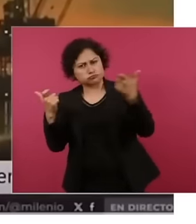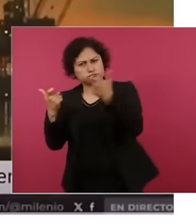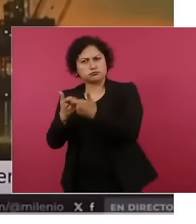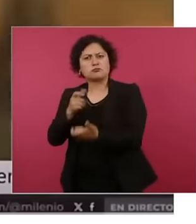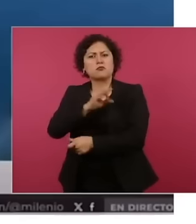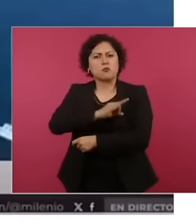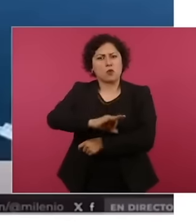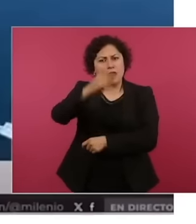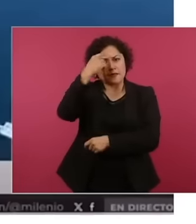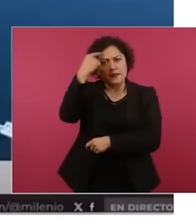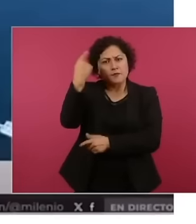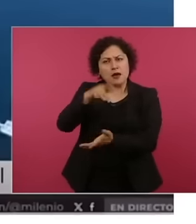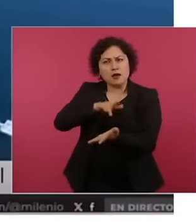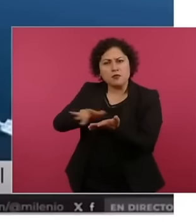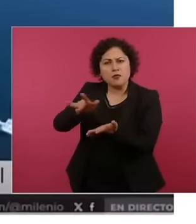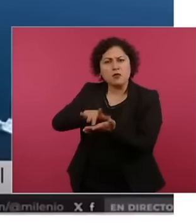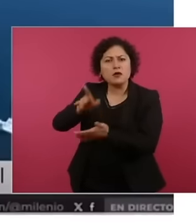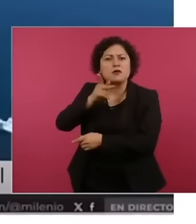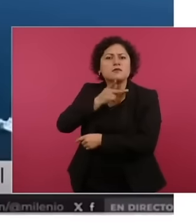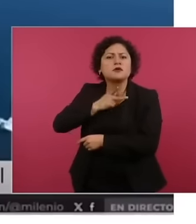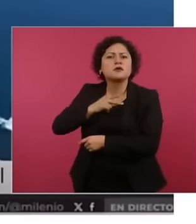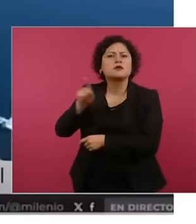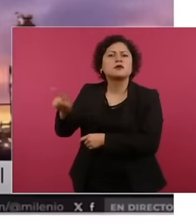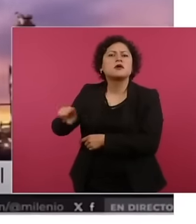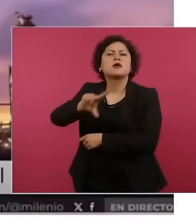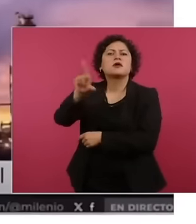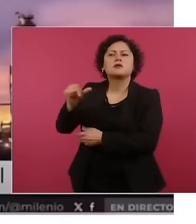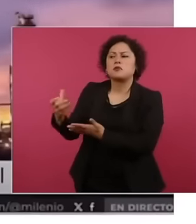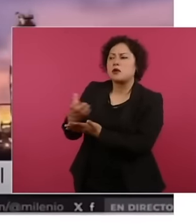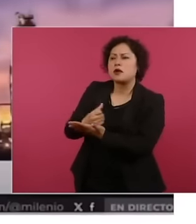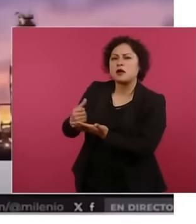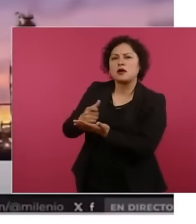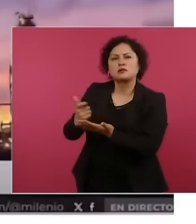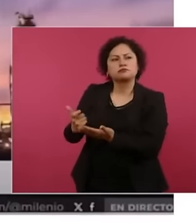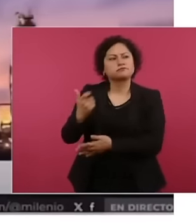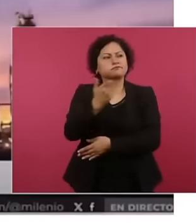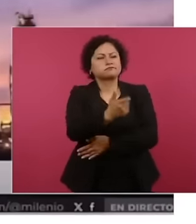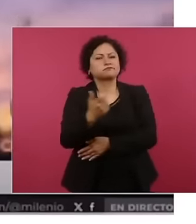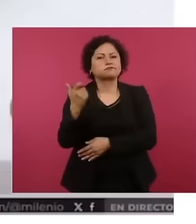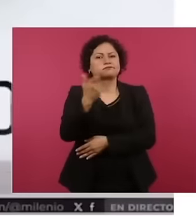oil and receive Dividends on a total liability basis with a minimum investment